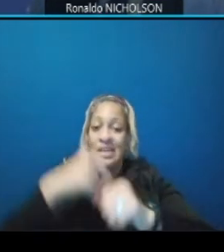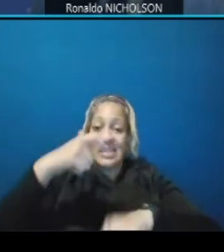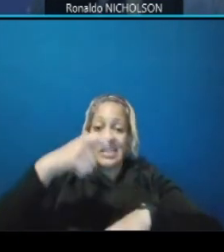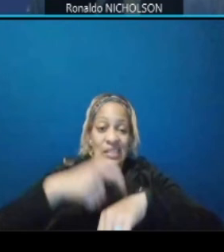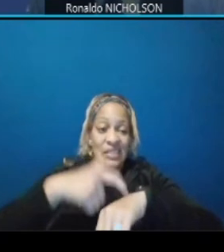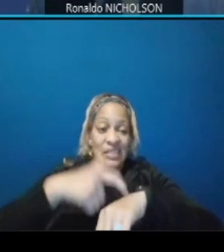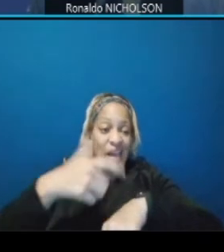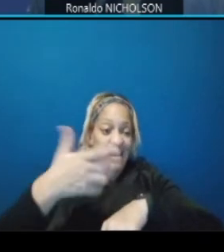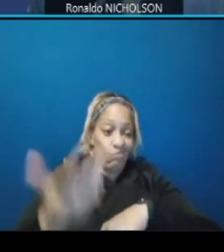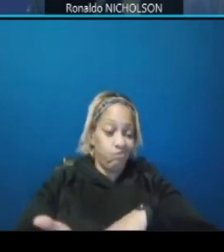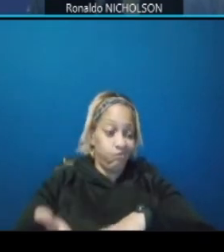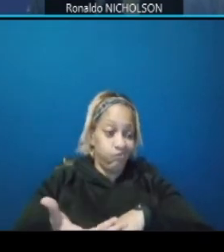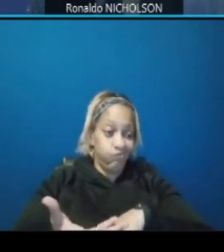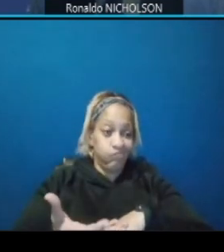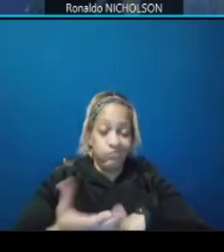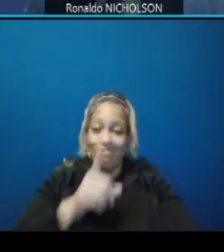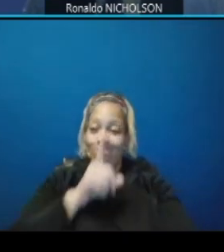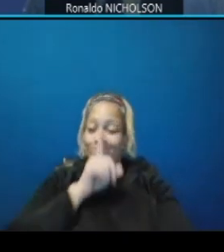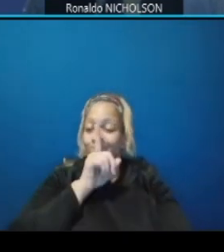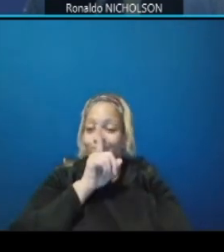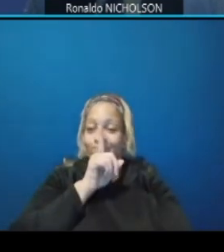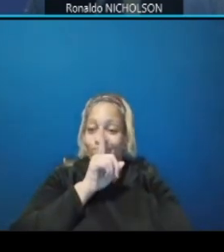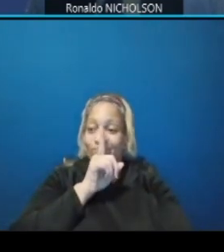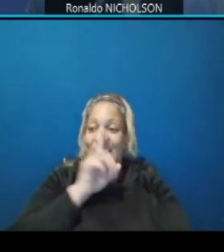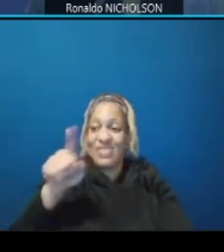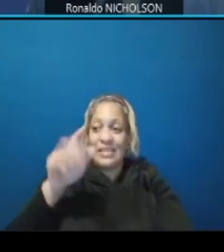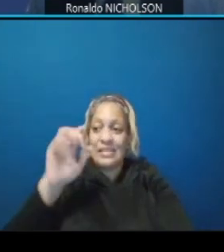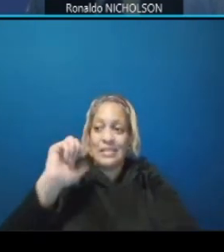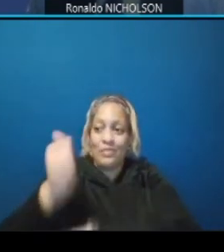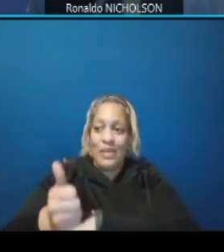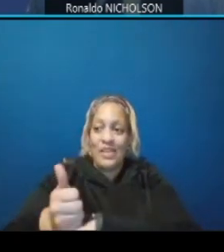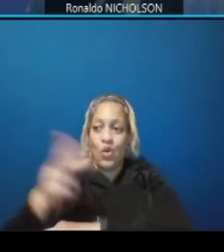that's going to be based on the contractor the contractor's equipment